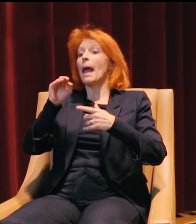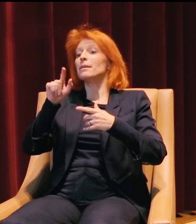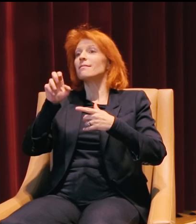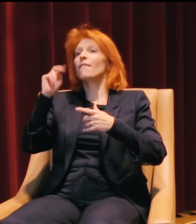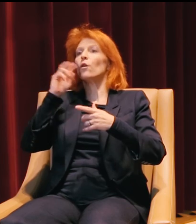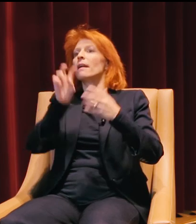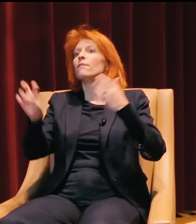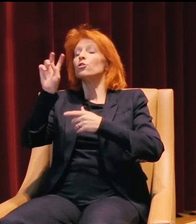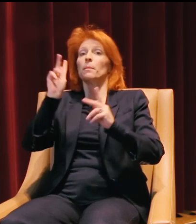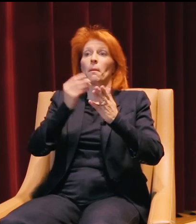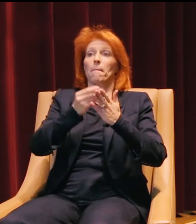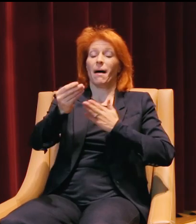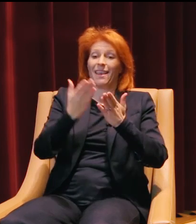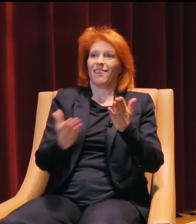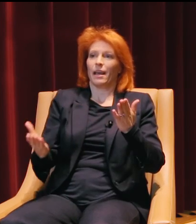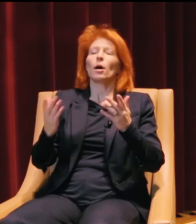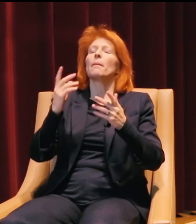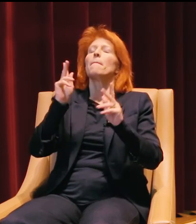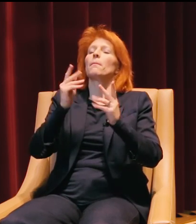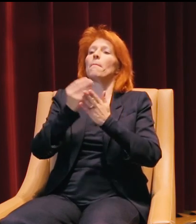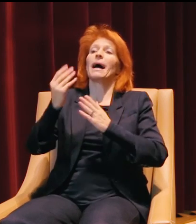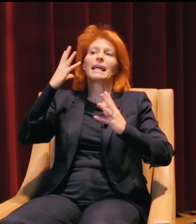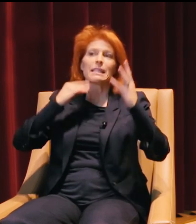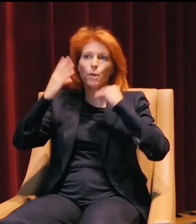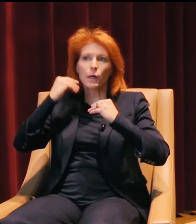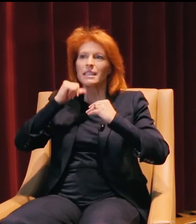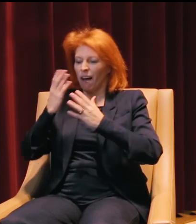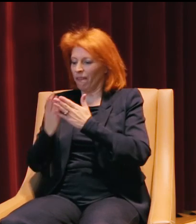where people buy goods instead of, or people buy experiences instead of goods.